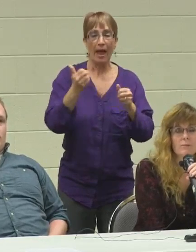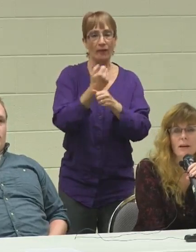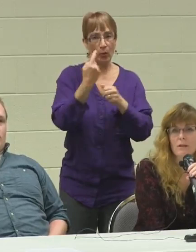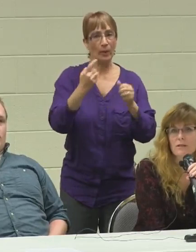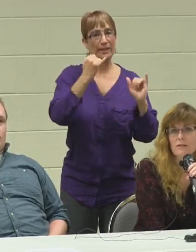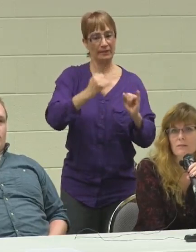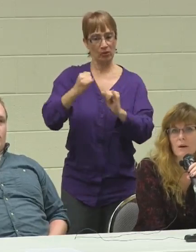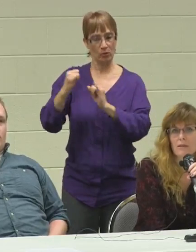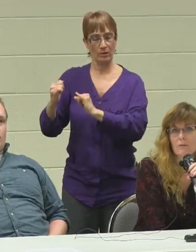as many questions as possible